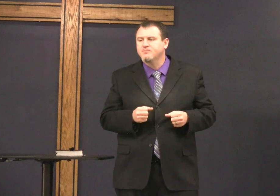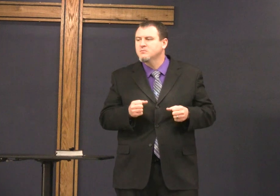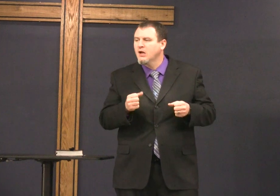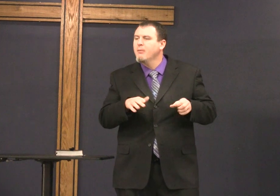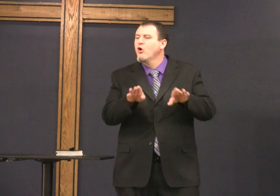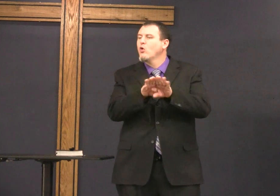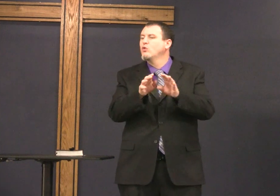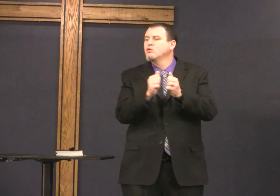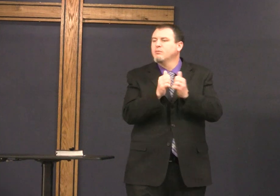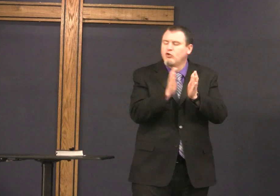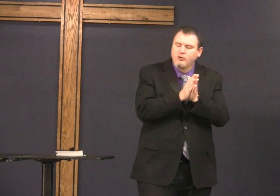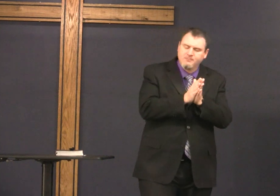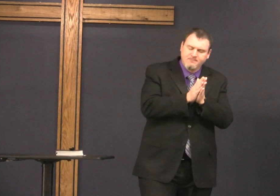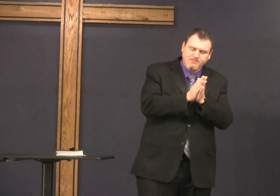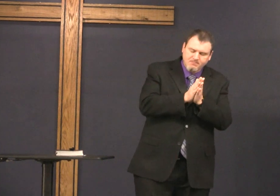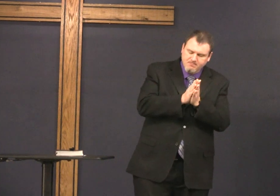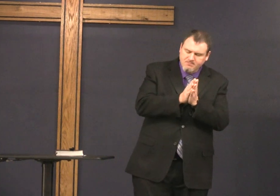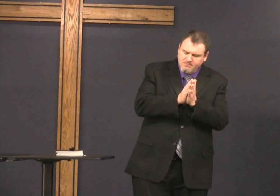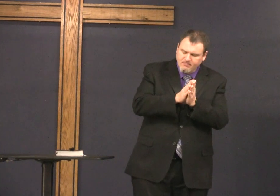do that let me close with prayer